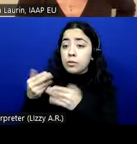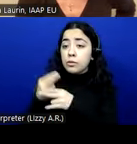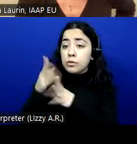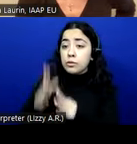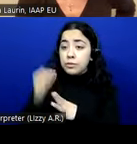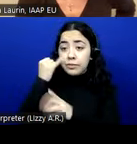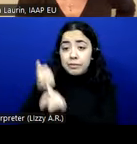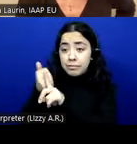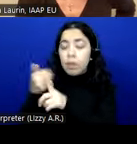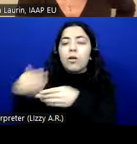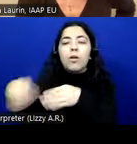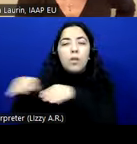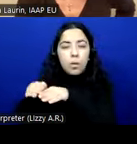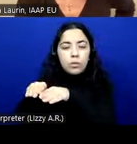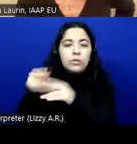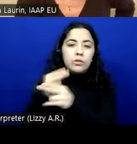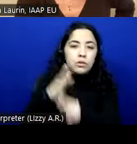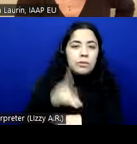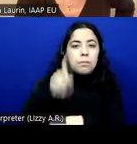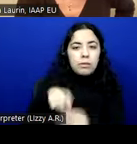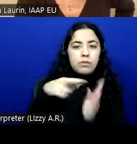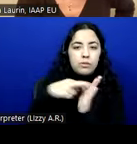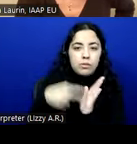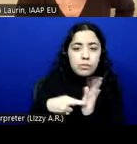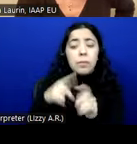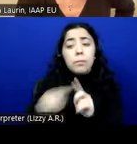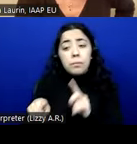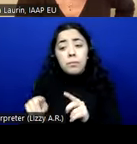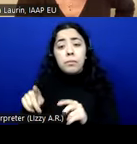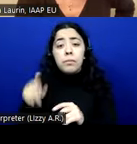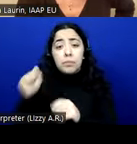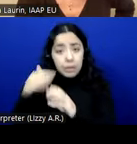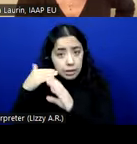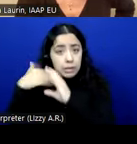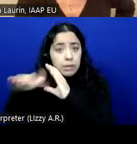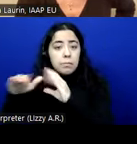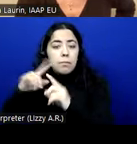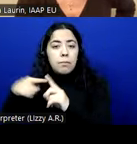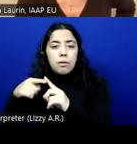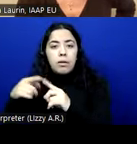But there's a mechanism for people to send emails to raise issues or make proposals,